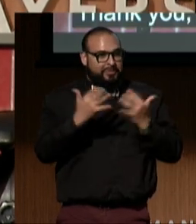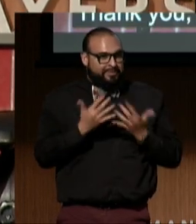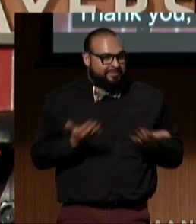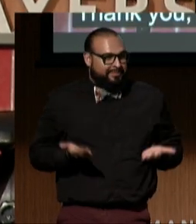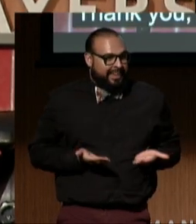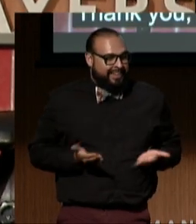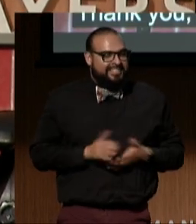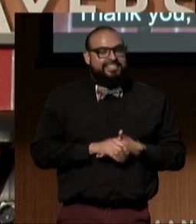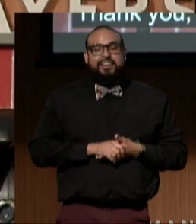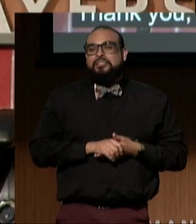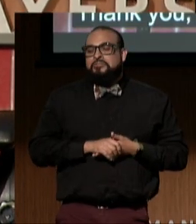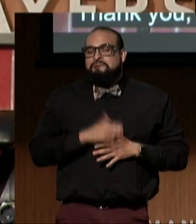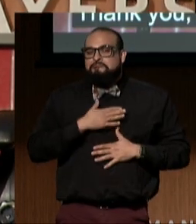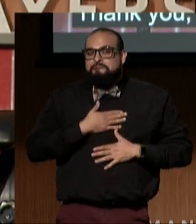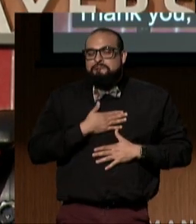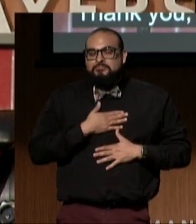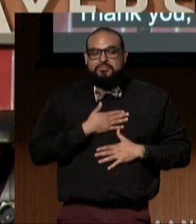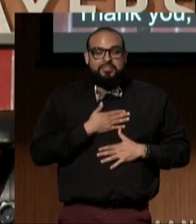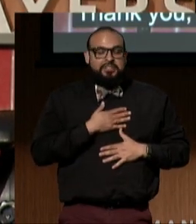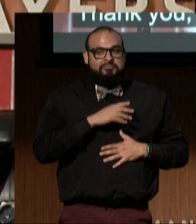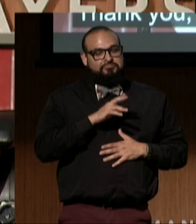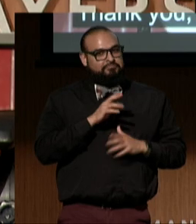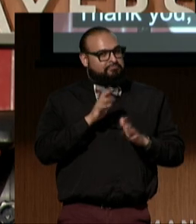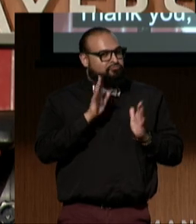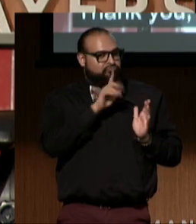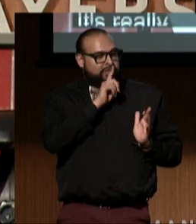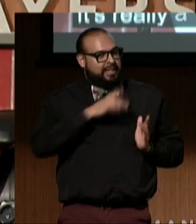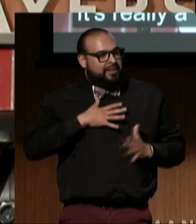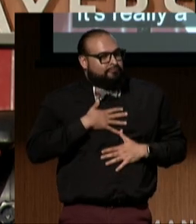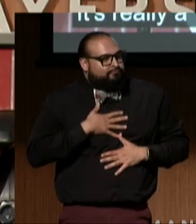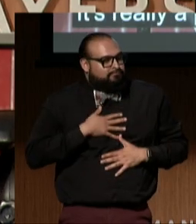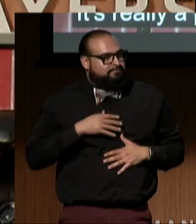It's really a privilege. I'm going to open my notebook here.